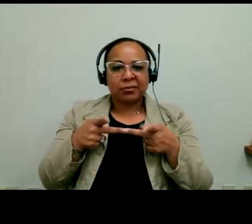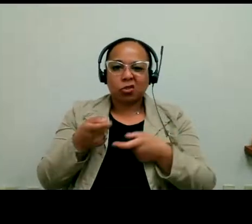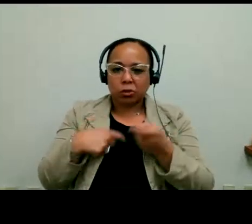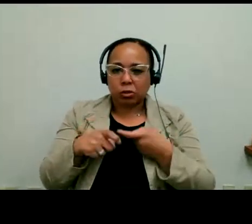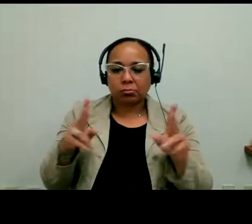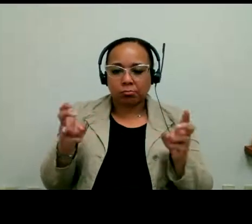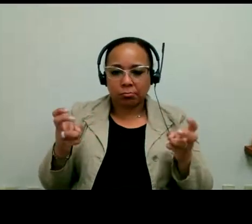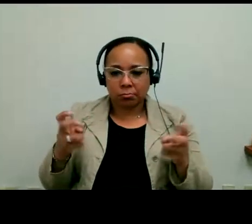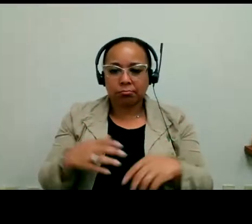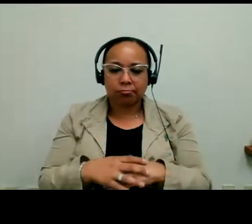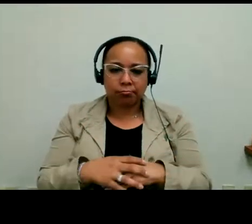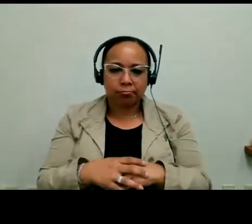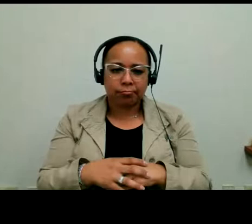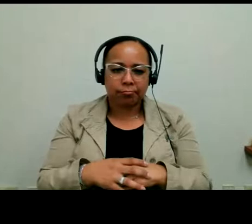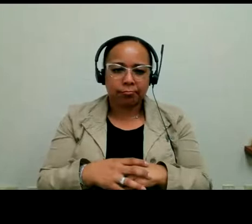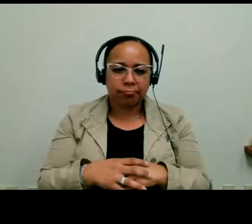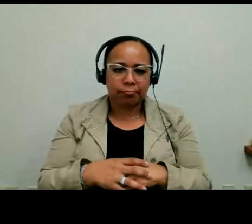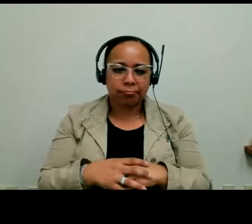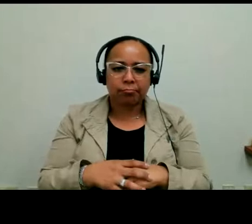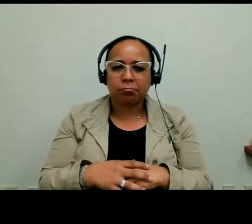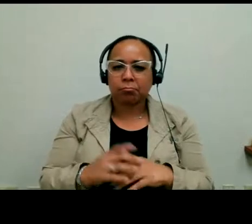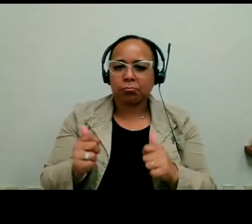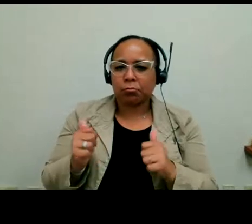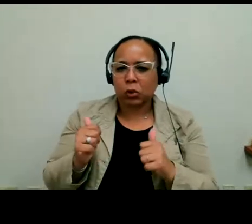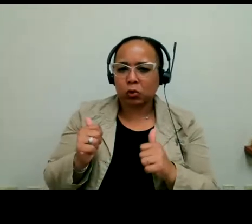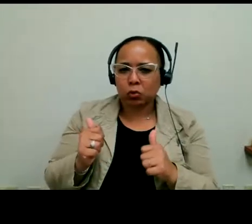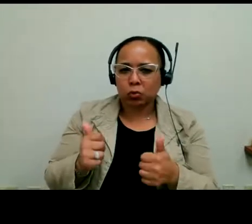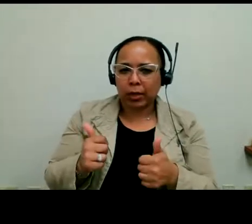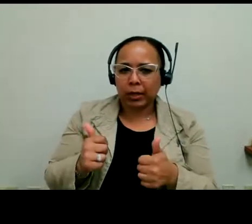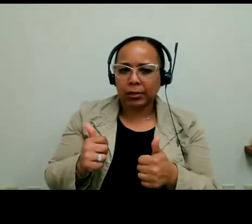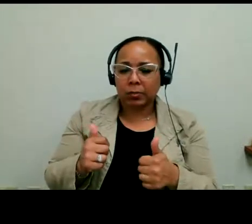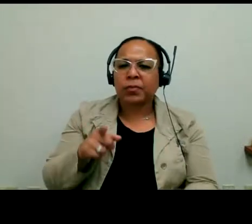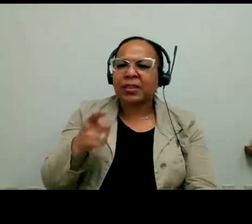the airport too. >> BARRY: Great. You had mentioned emergency preparedness work. And somebody asked if there's anything